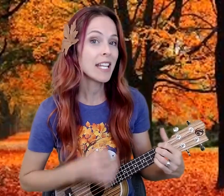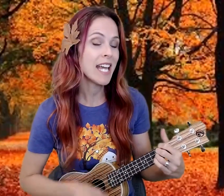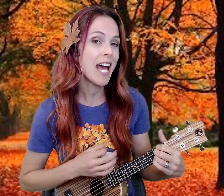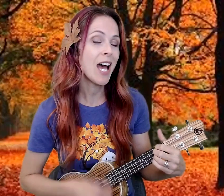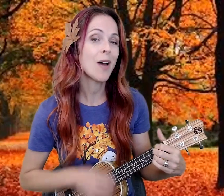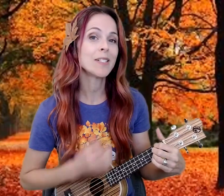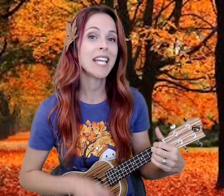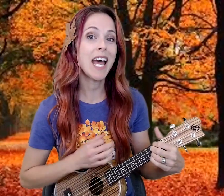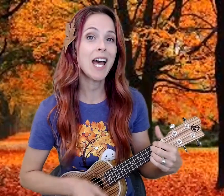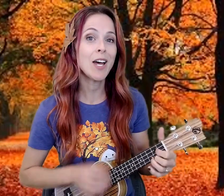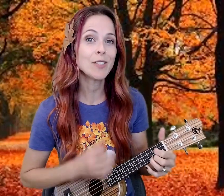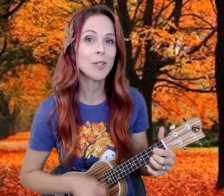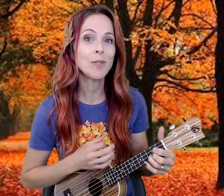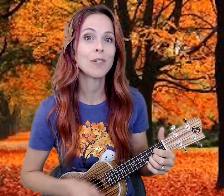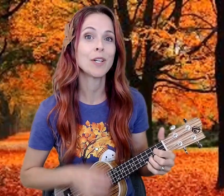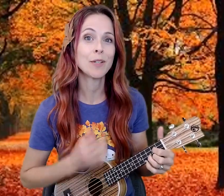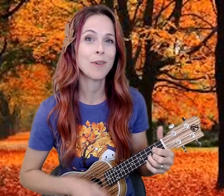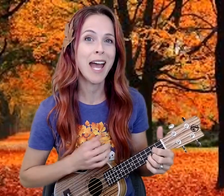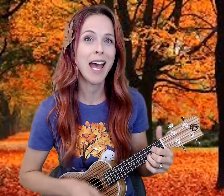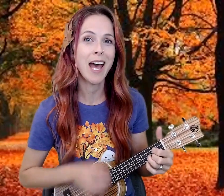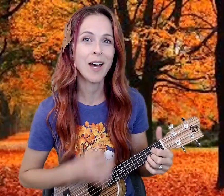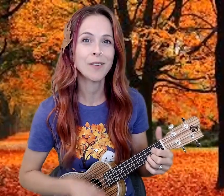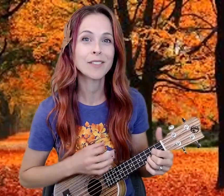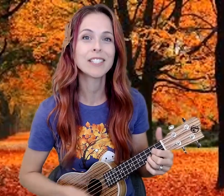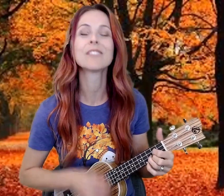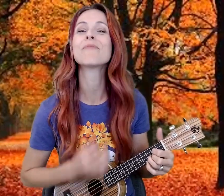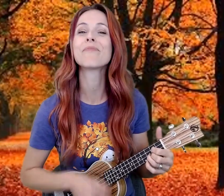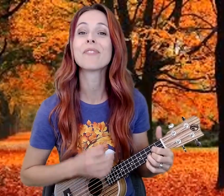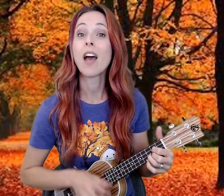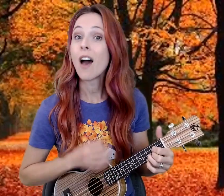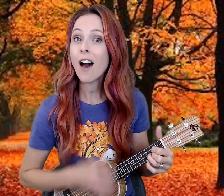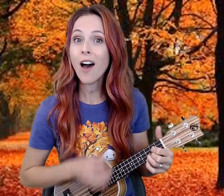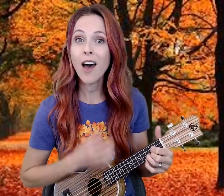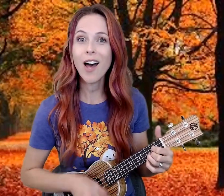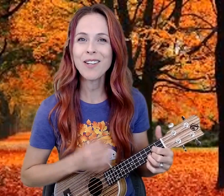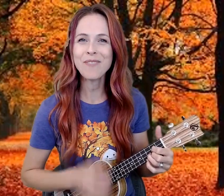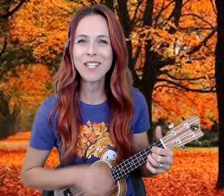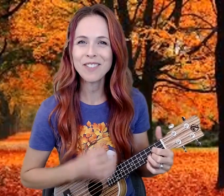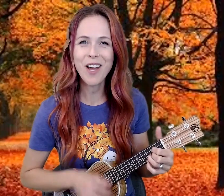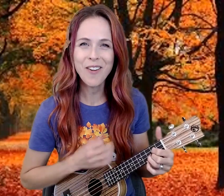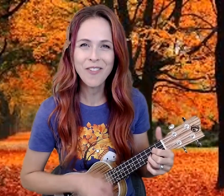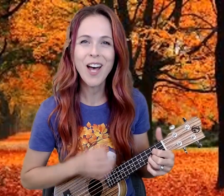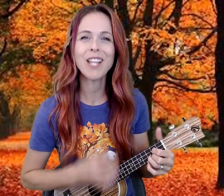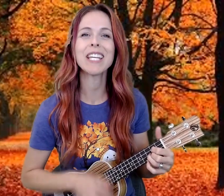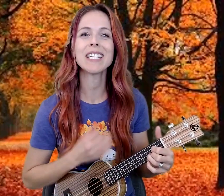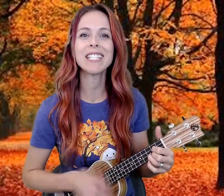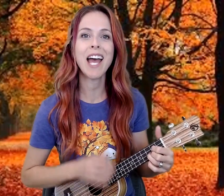down down to the ground. Autumn leaves are falling down,